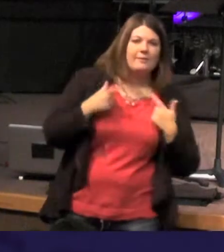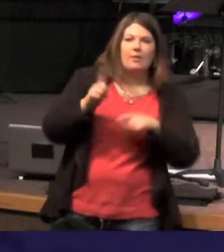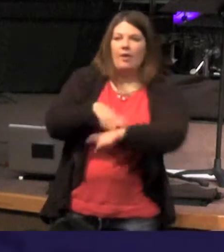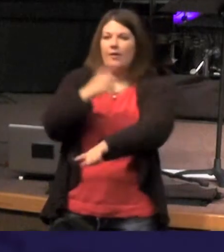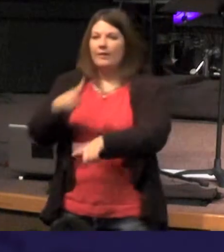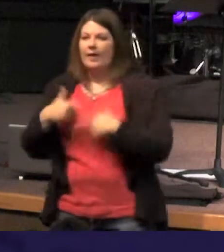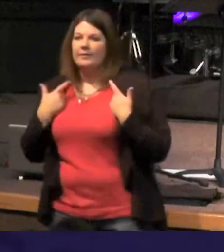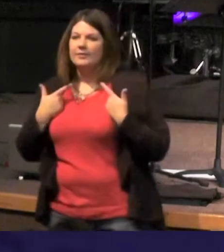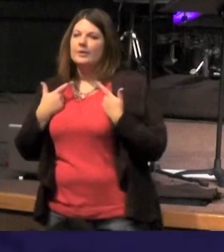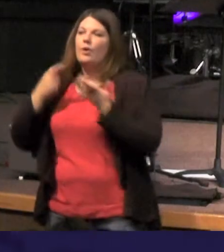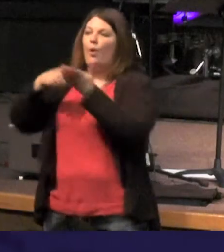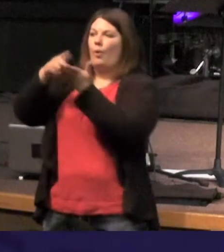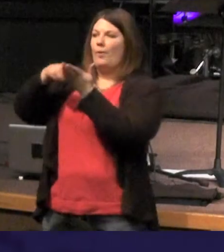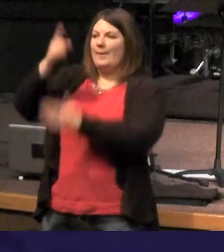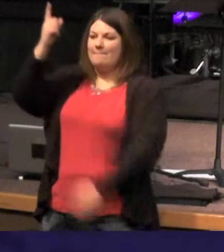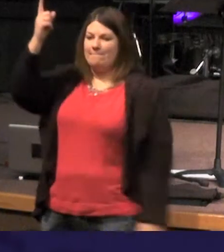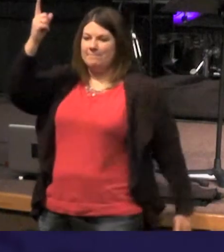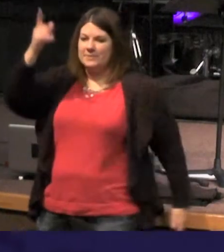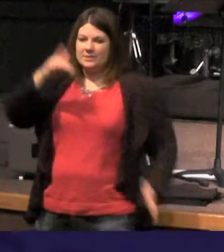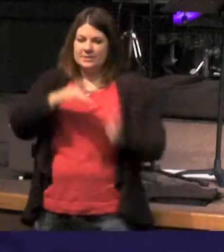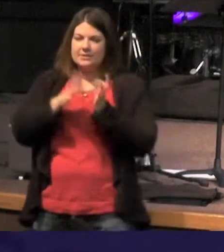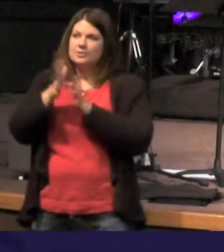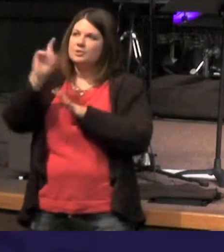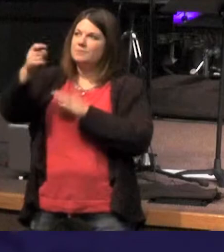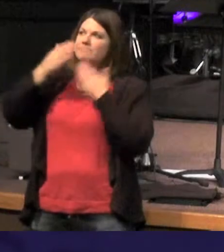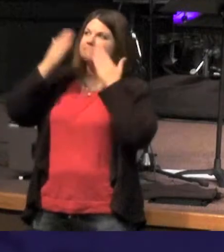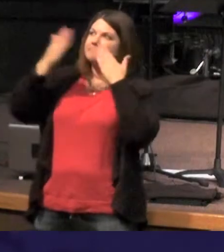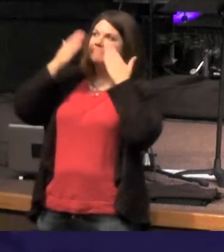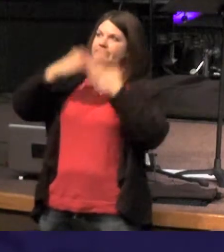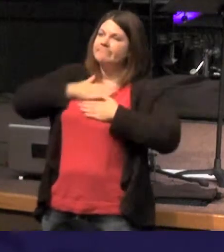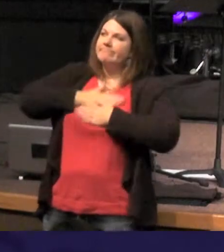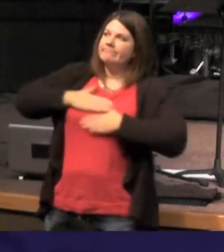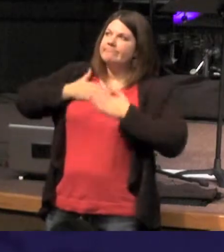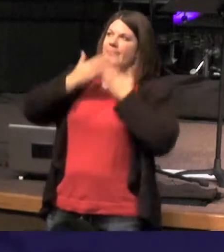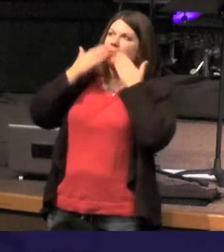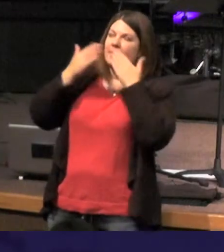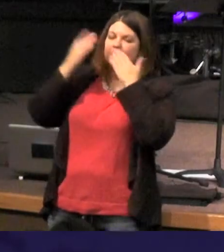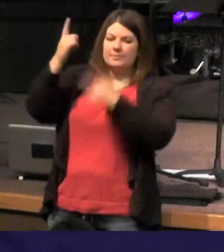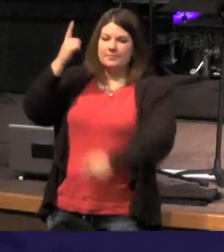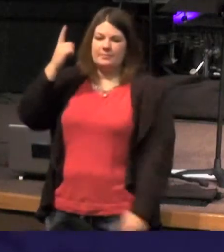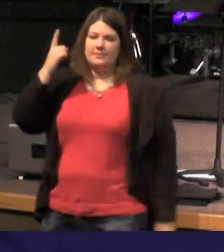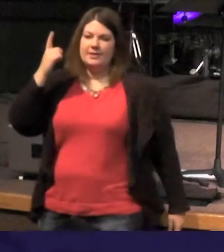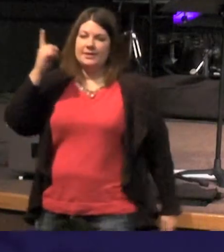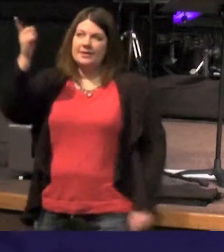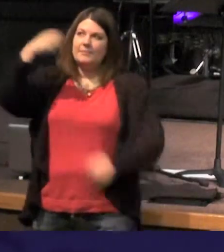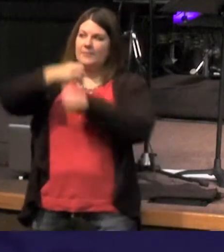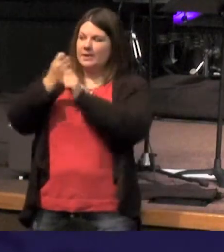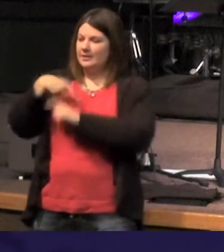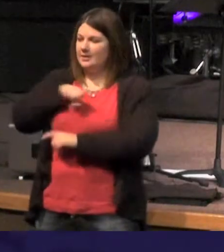we owe it to Jesus we should be appreciative that we should show our gratitude because he is the one that created us